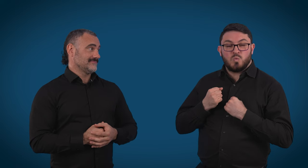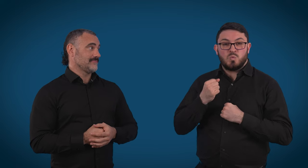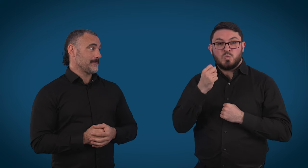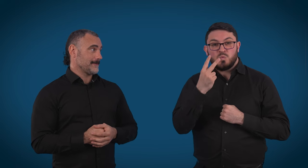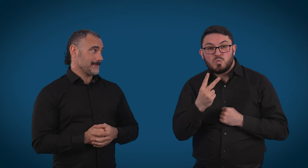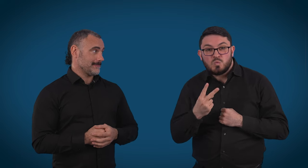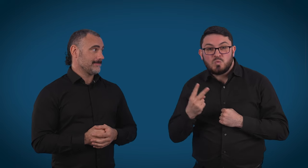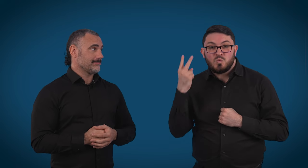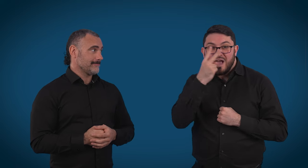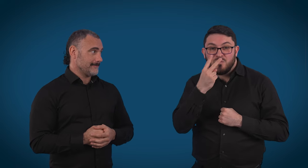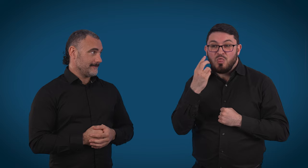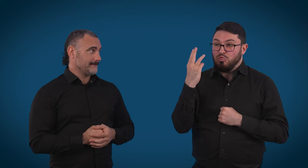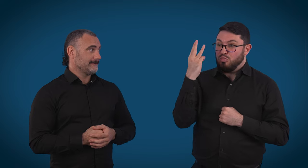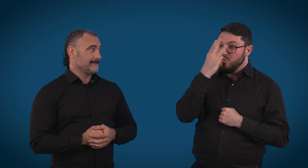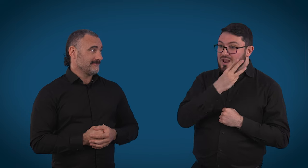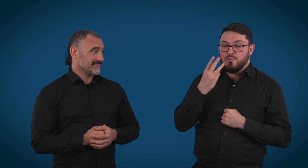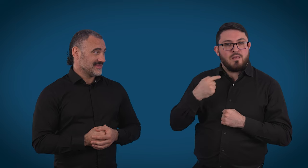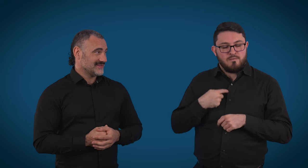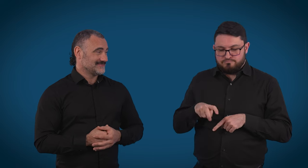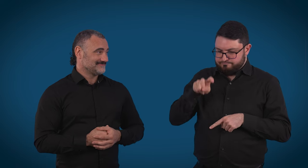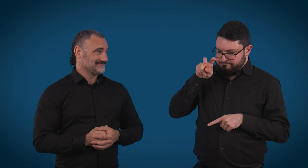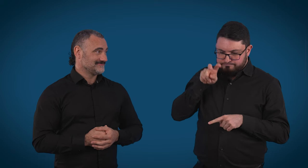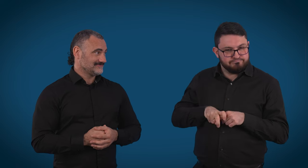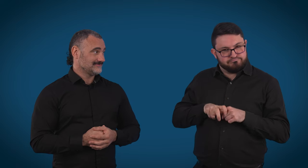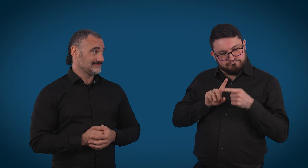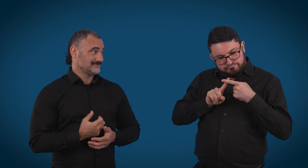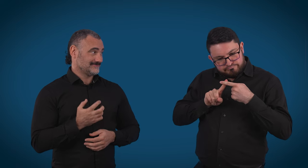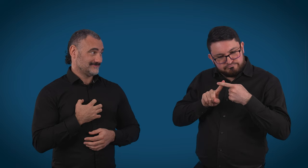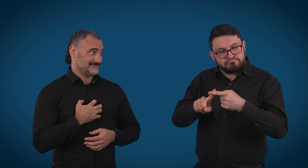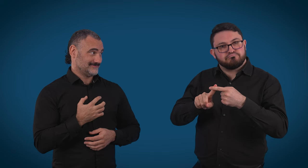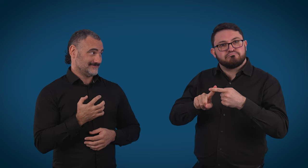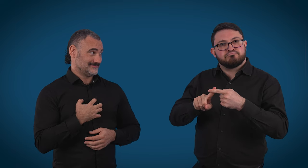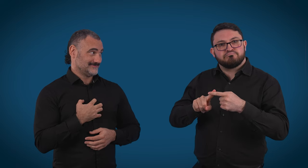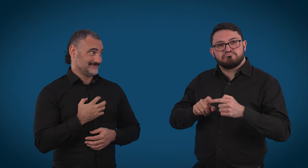we're sitting there with you and we're manning the line the entire time.